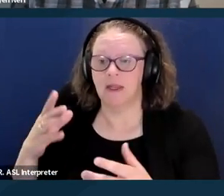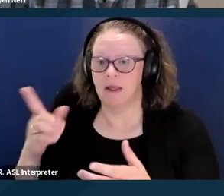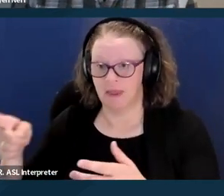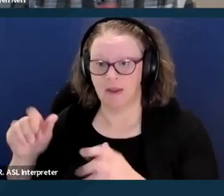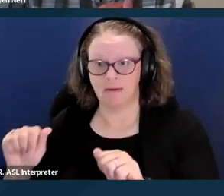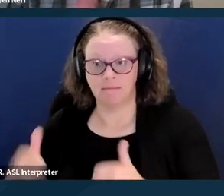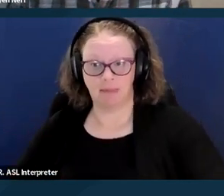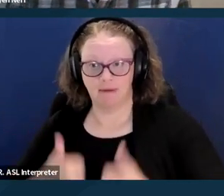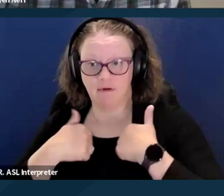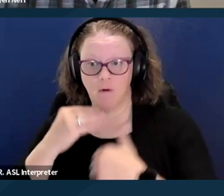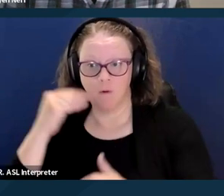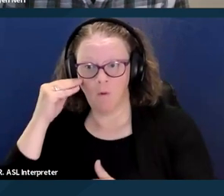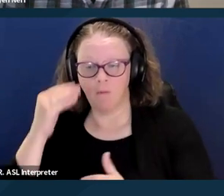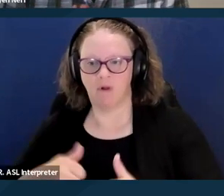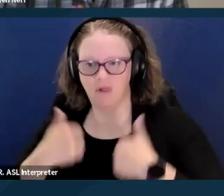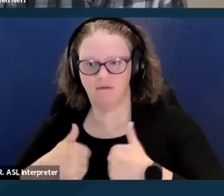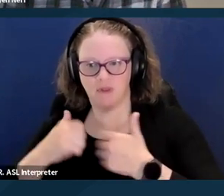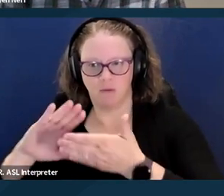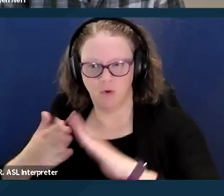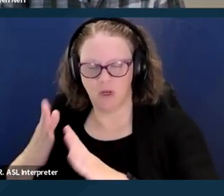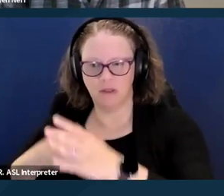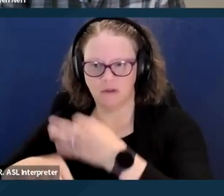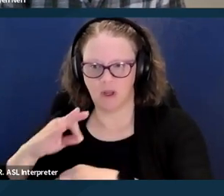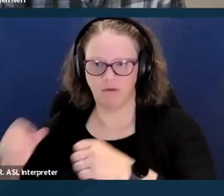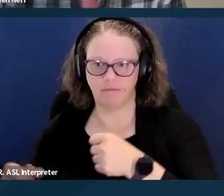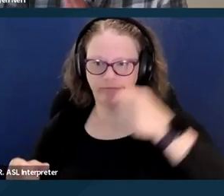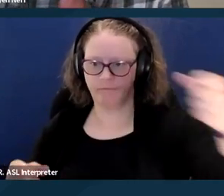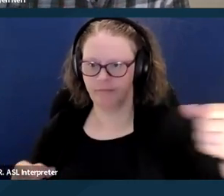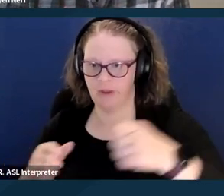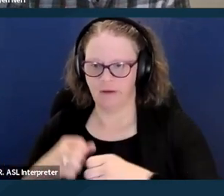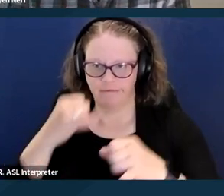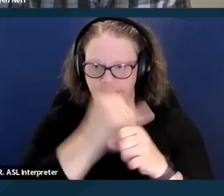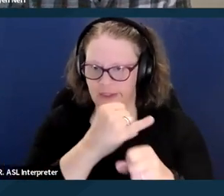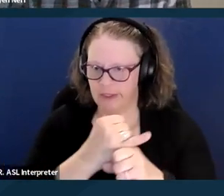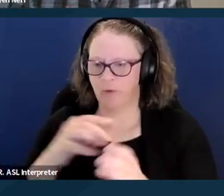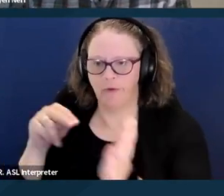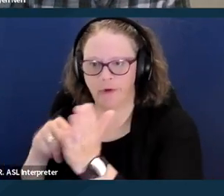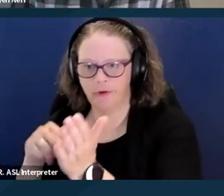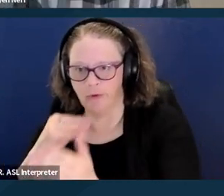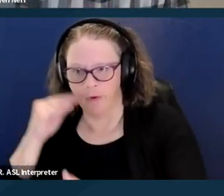instead of a residential facility or nursing care facility where they're more isolated from the community.